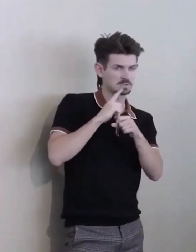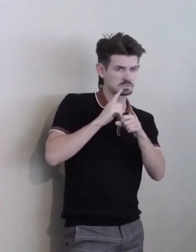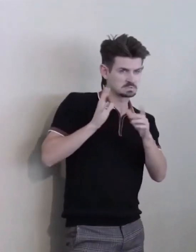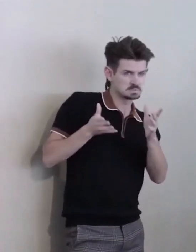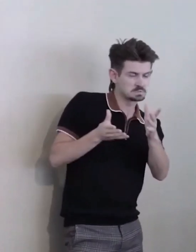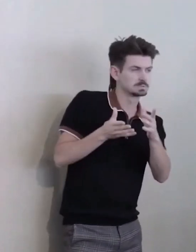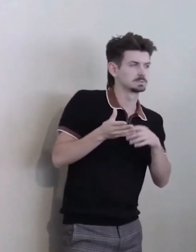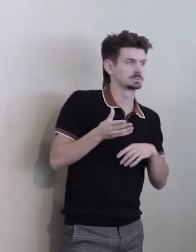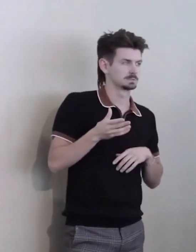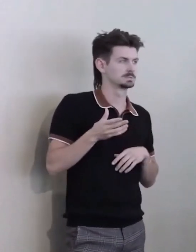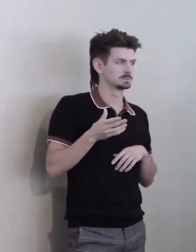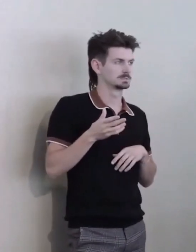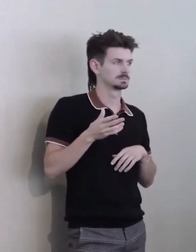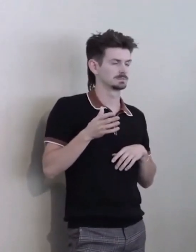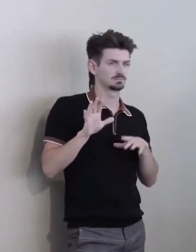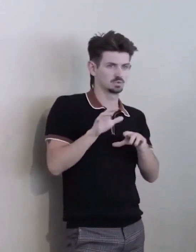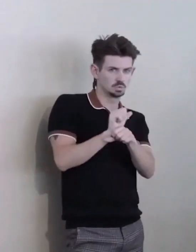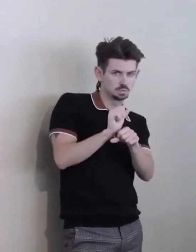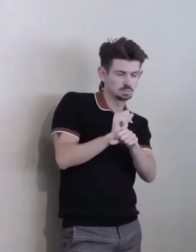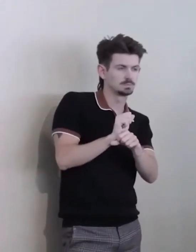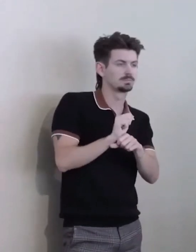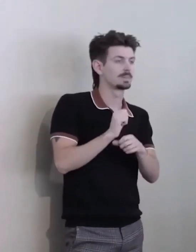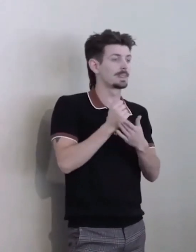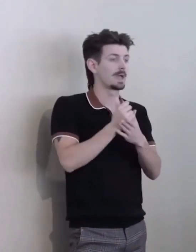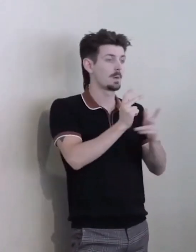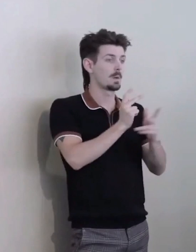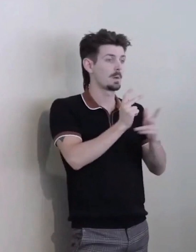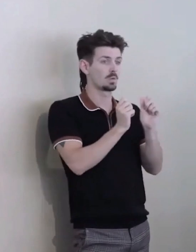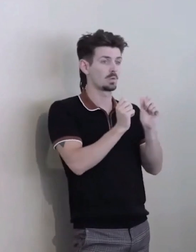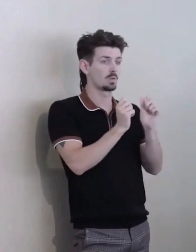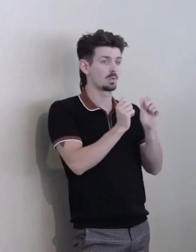we'll help people with disabilities break down employment barriers.